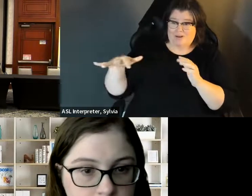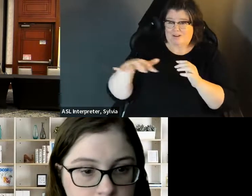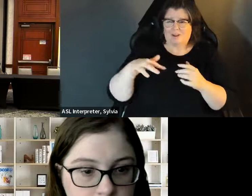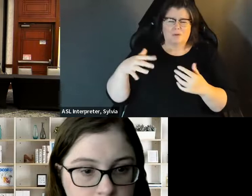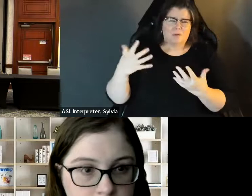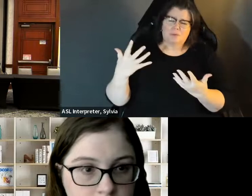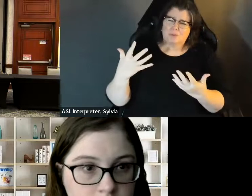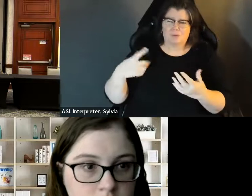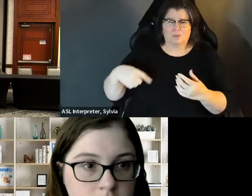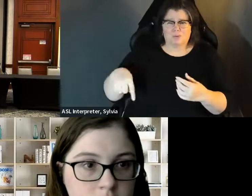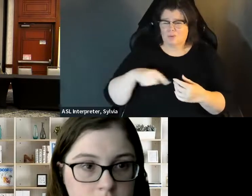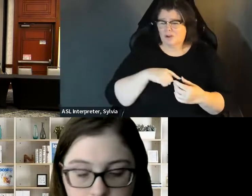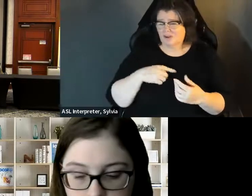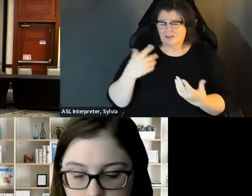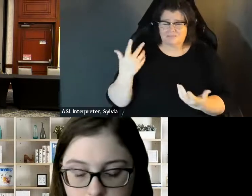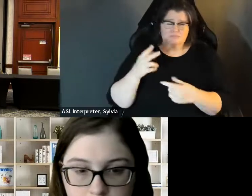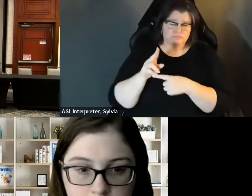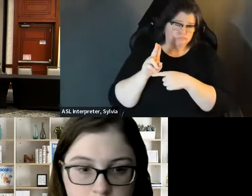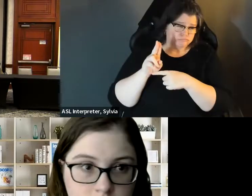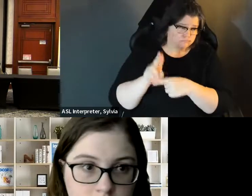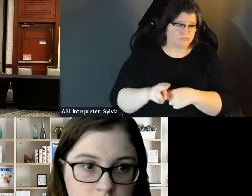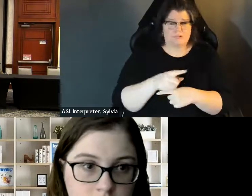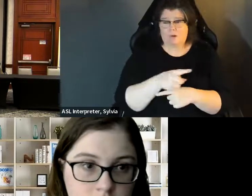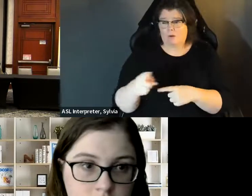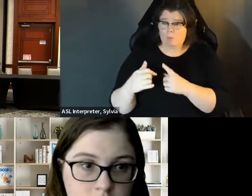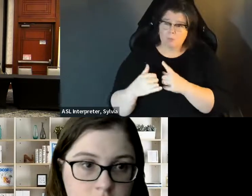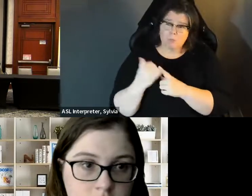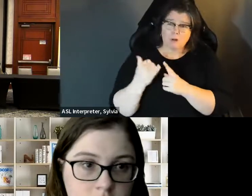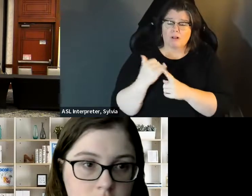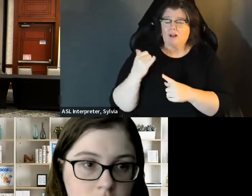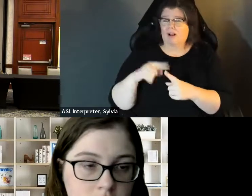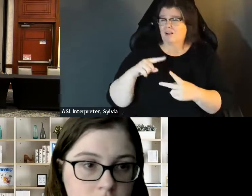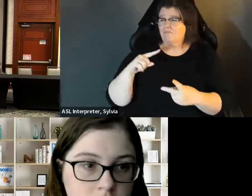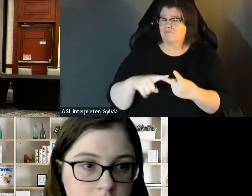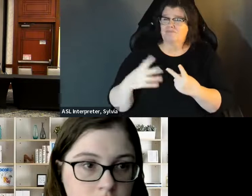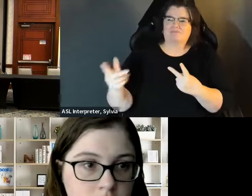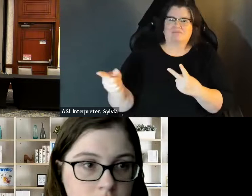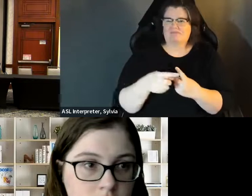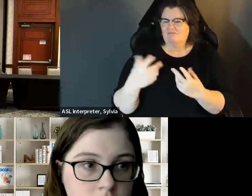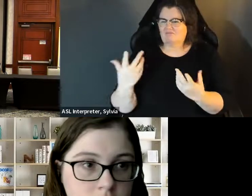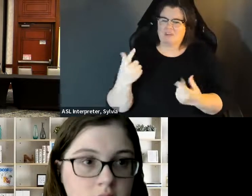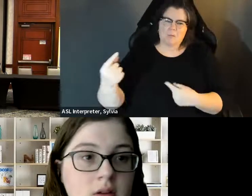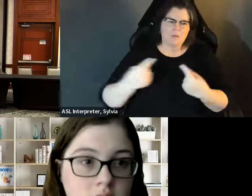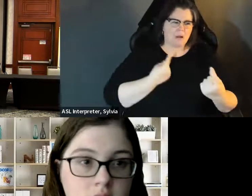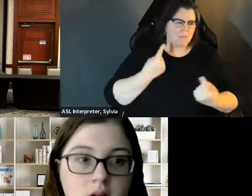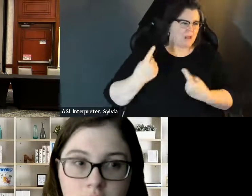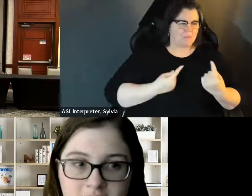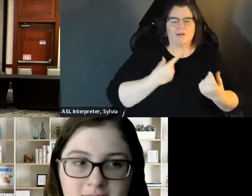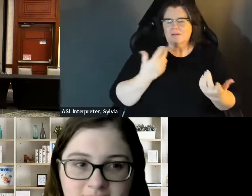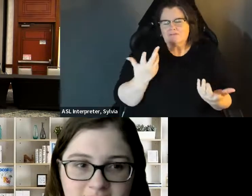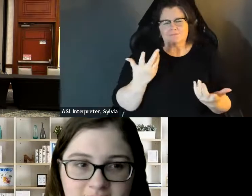You all face that the plus or the minus being on the deskability, community, I think we have a thicker skin. face that the plus or the minus, the disability So we've been We've been bullied. community, I think we have a thicker skin so we've been